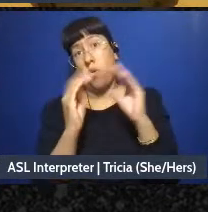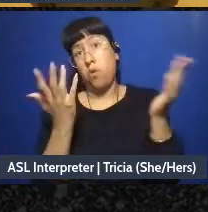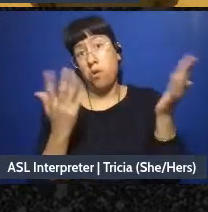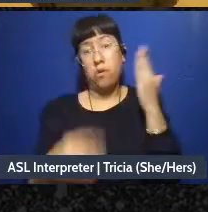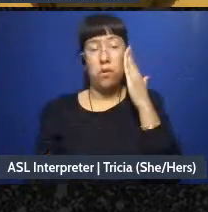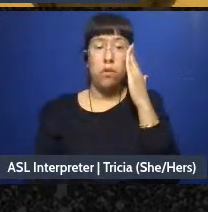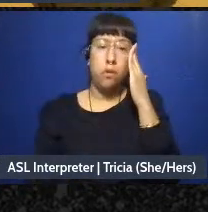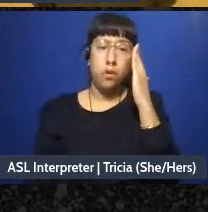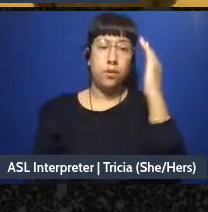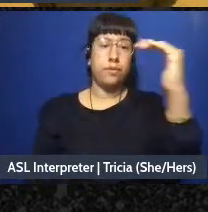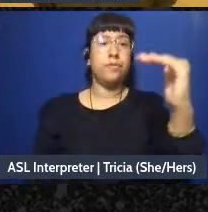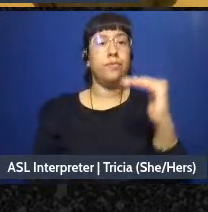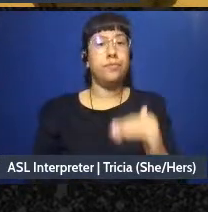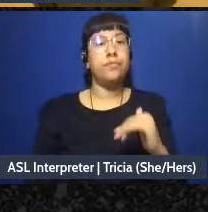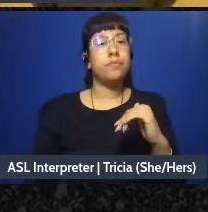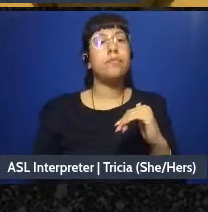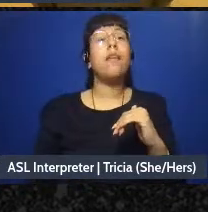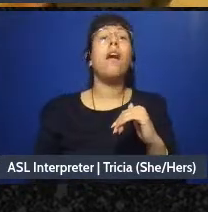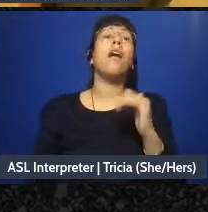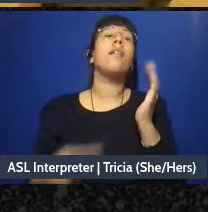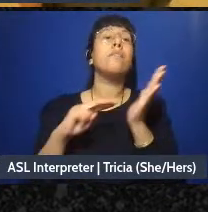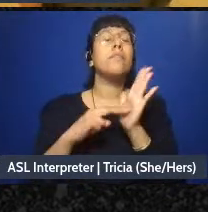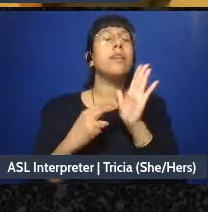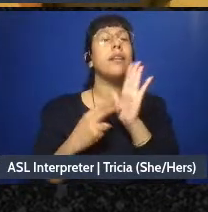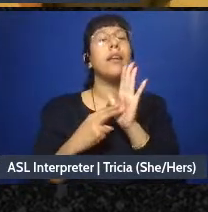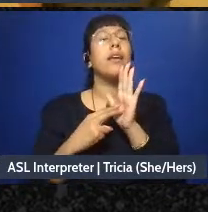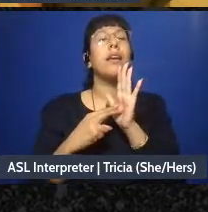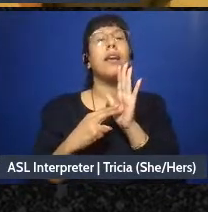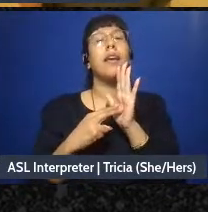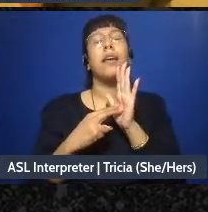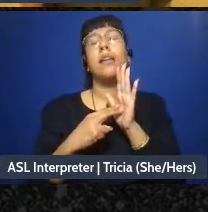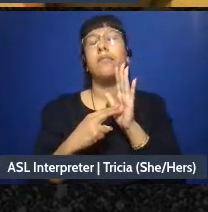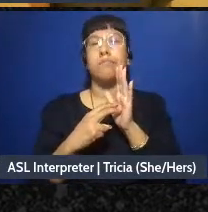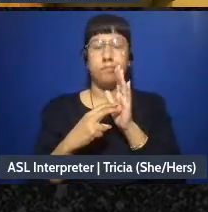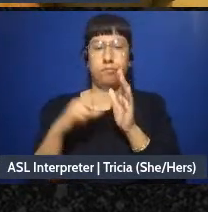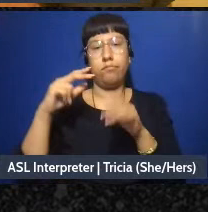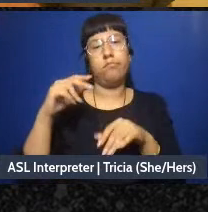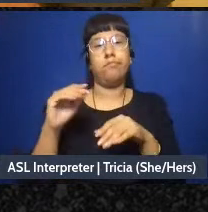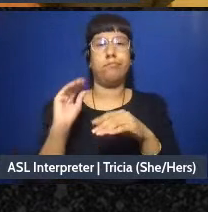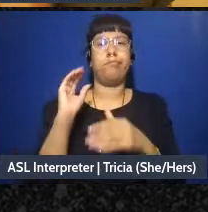um, putting stuff in the garden, people bring up topics that are important to the group but